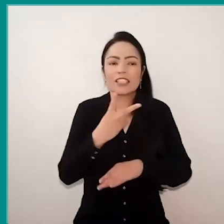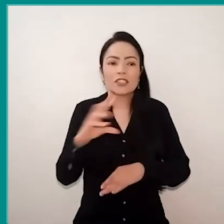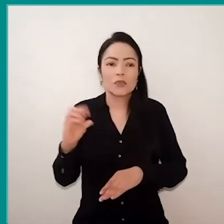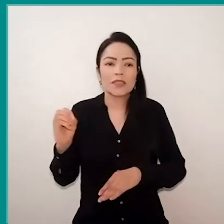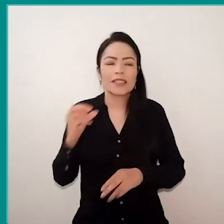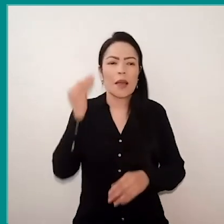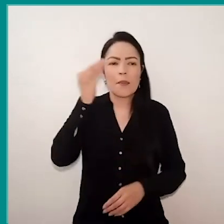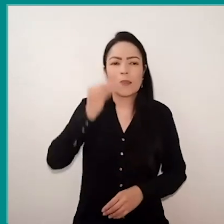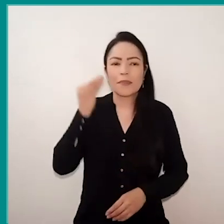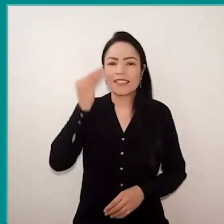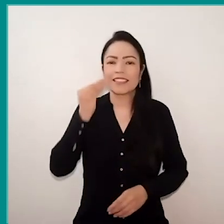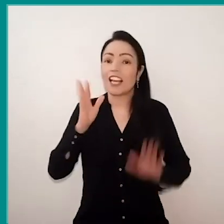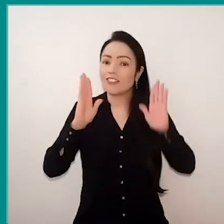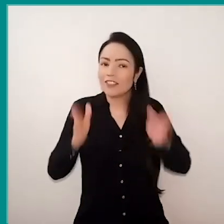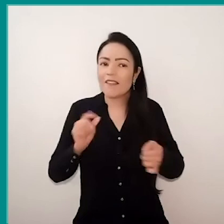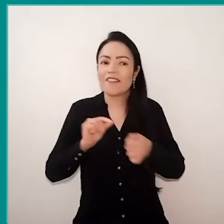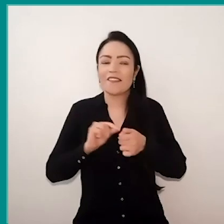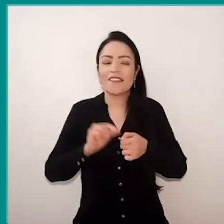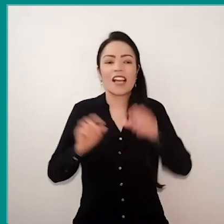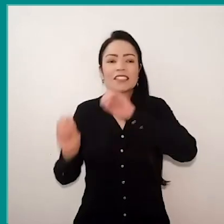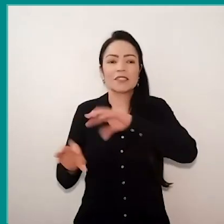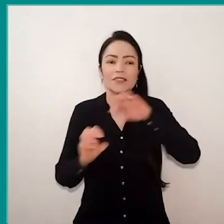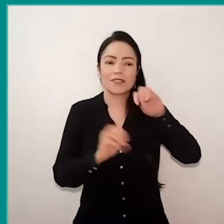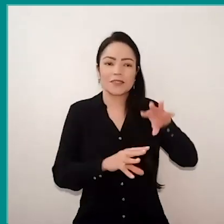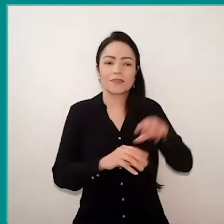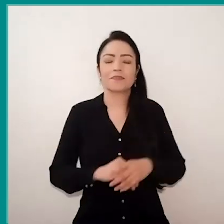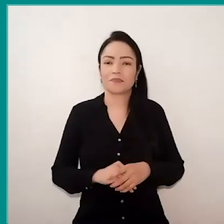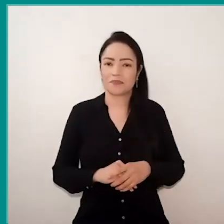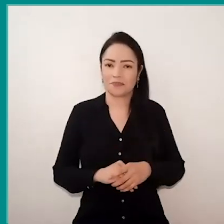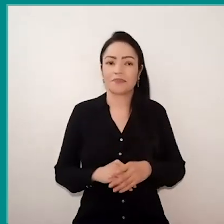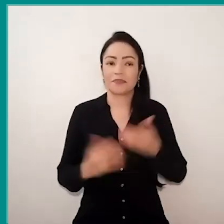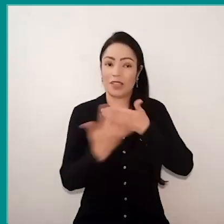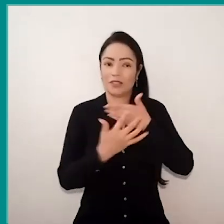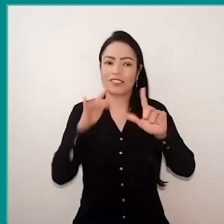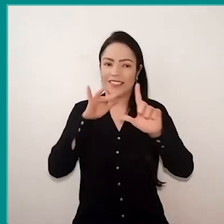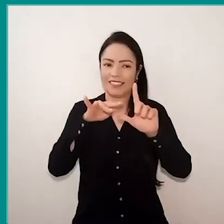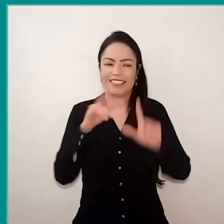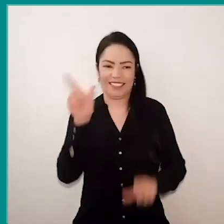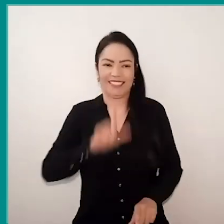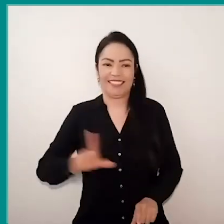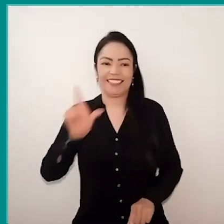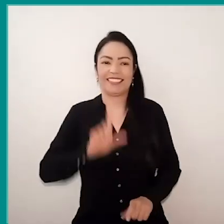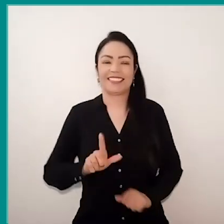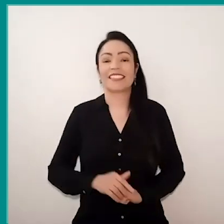performed by educators, by digital means, obviously, throughout the regional.